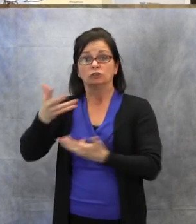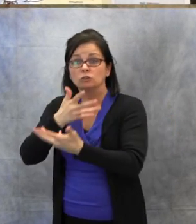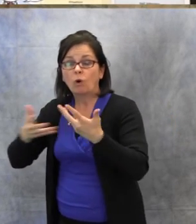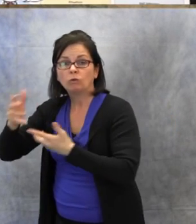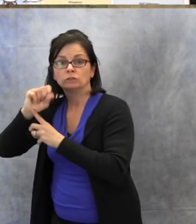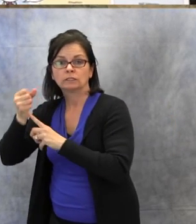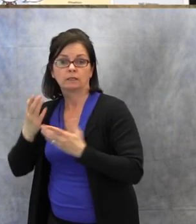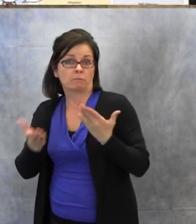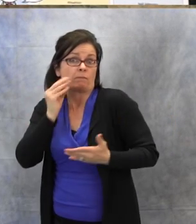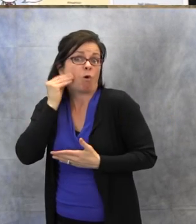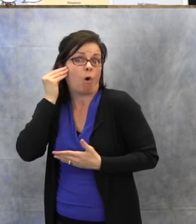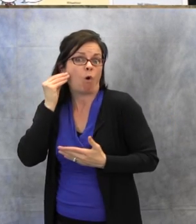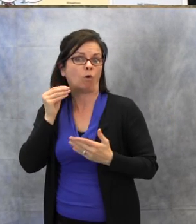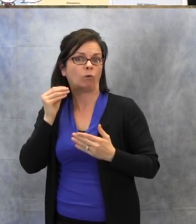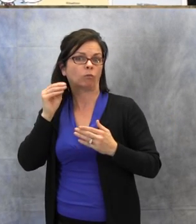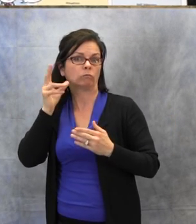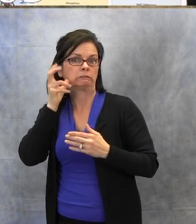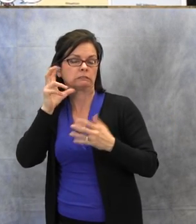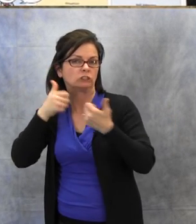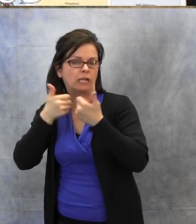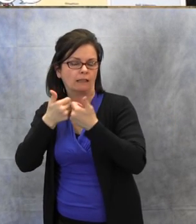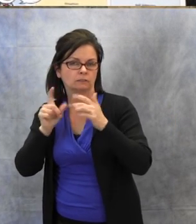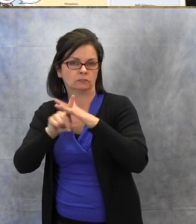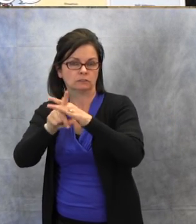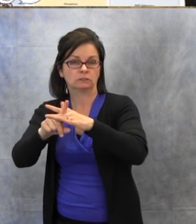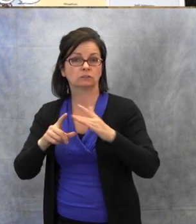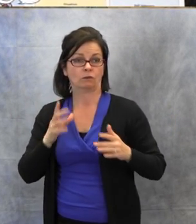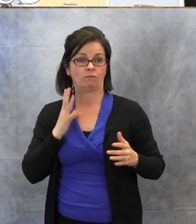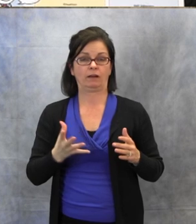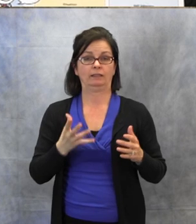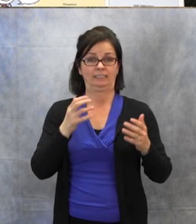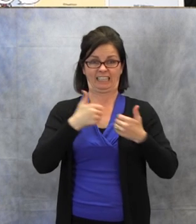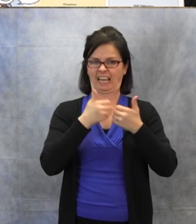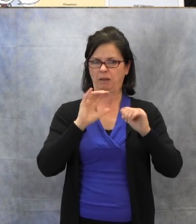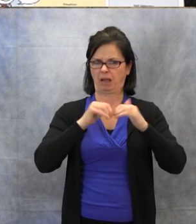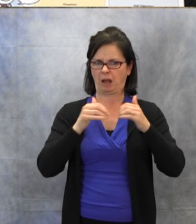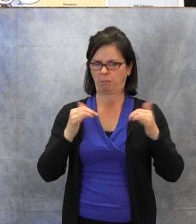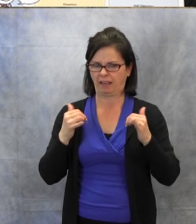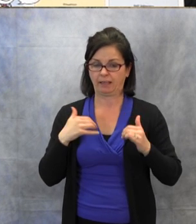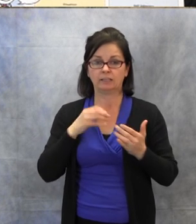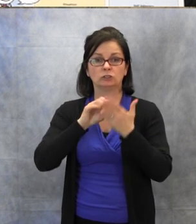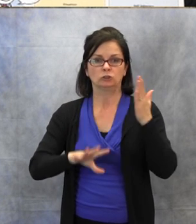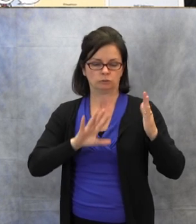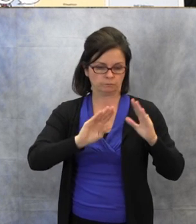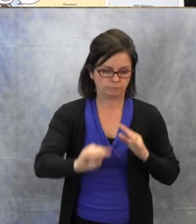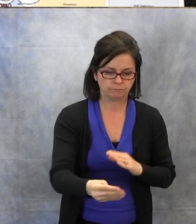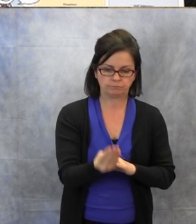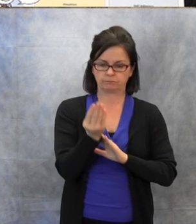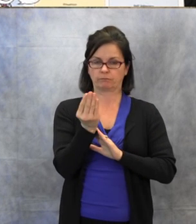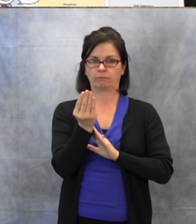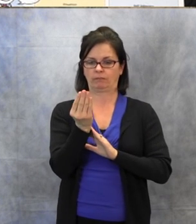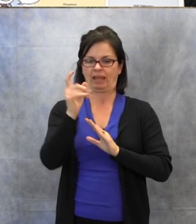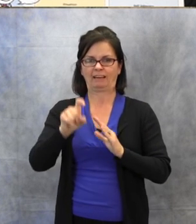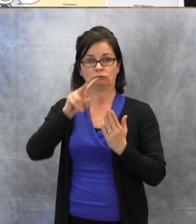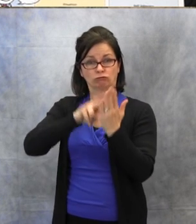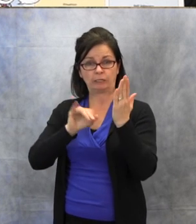They would read it, and then they have to decide. Is the problem with this listener, the student?